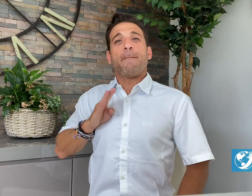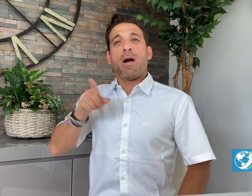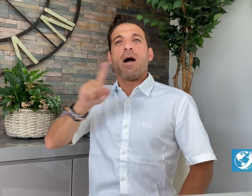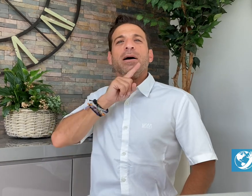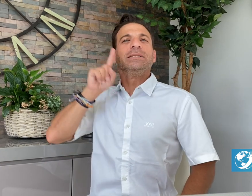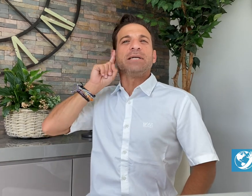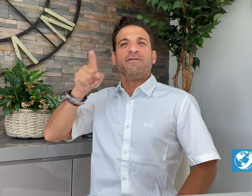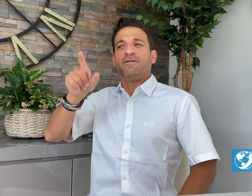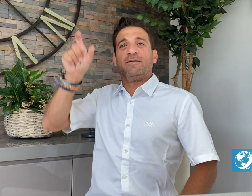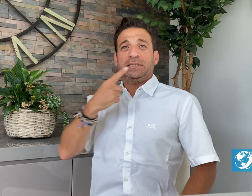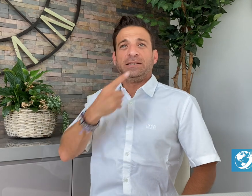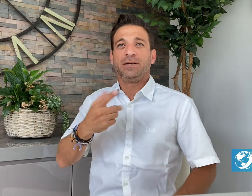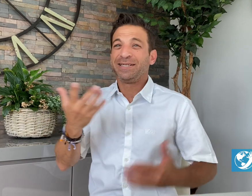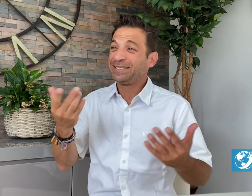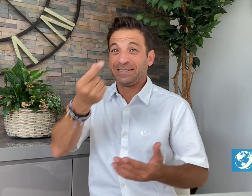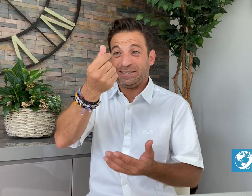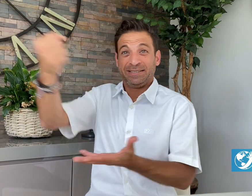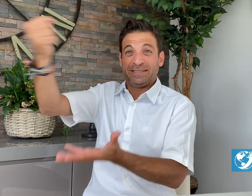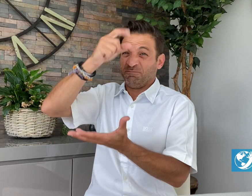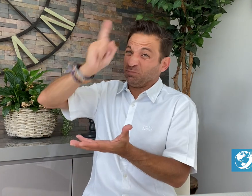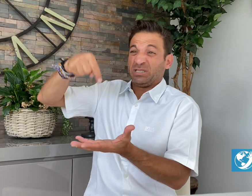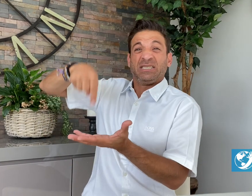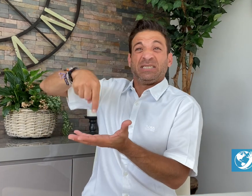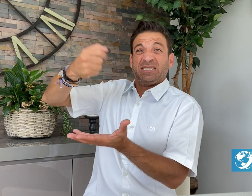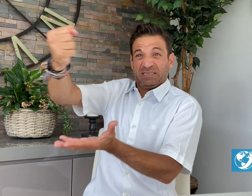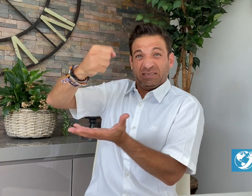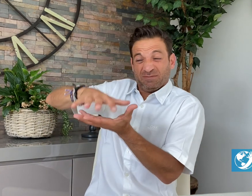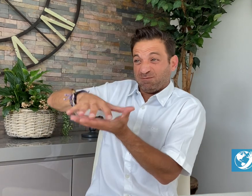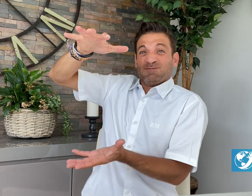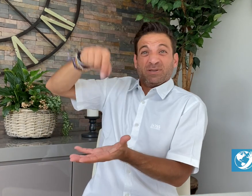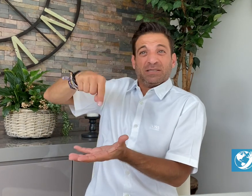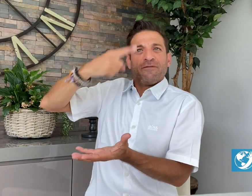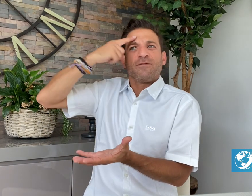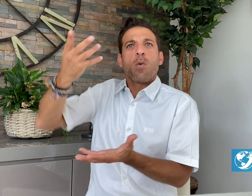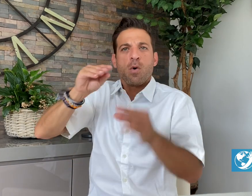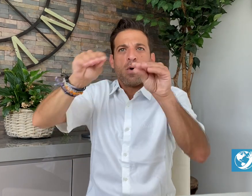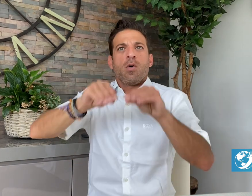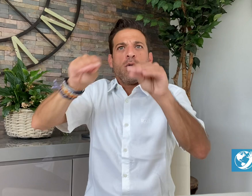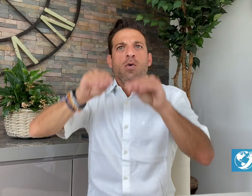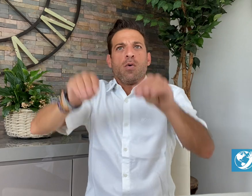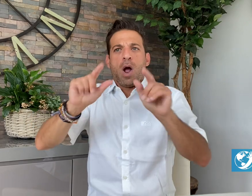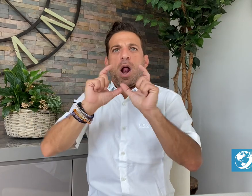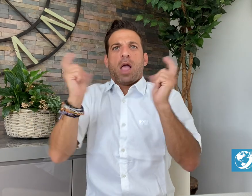funding is needed for sign language classes and